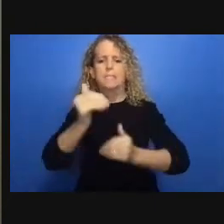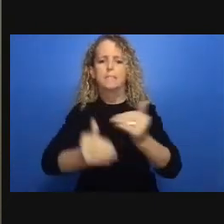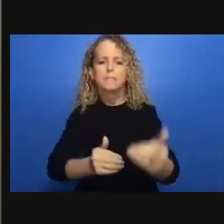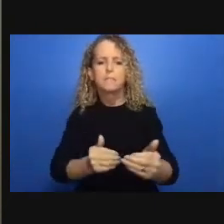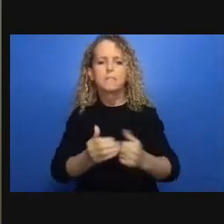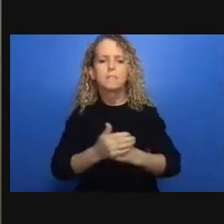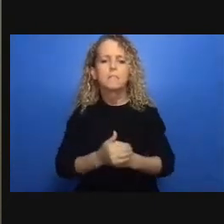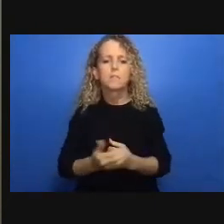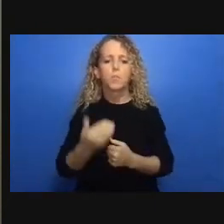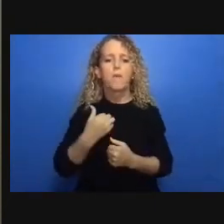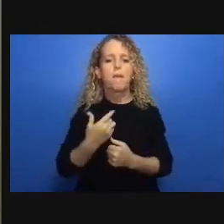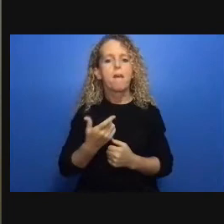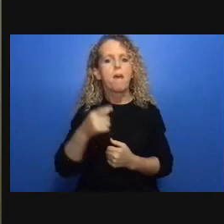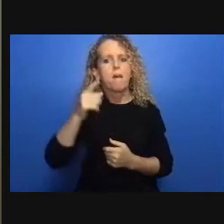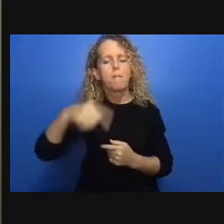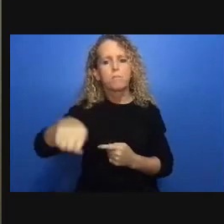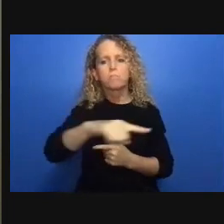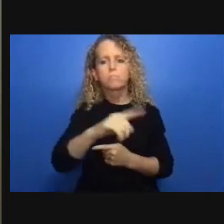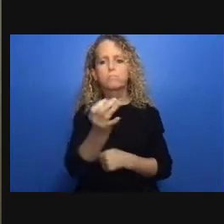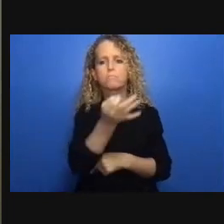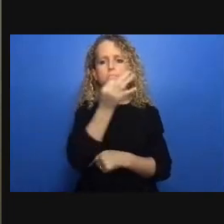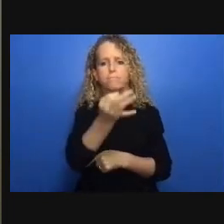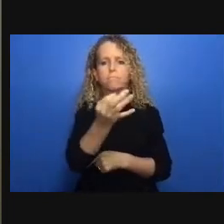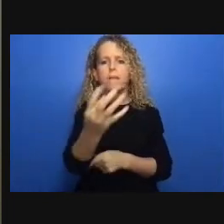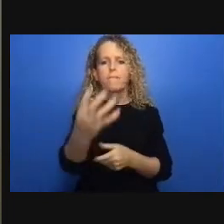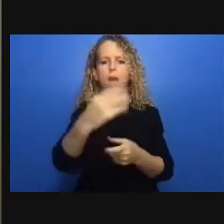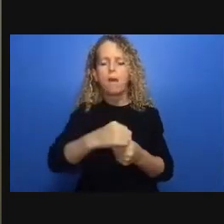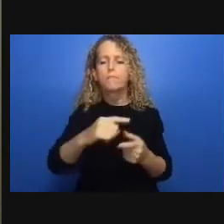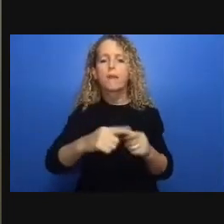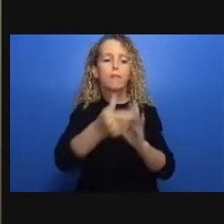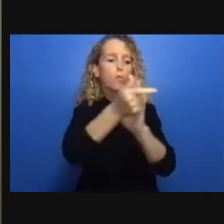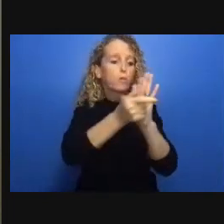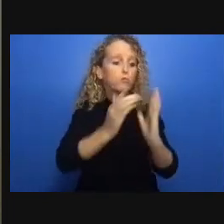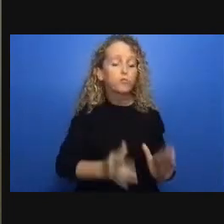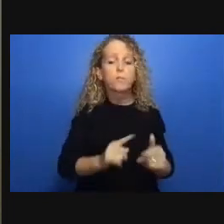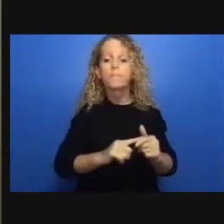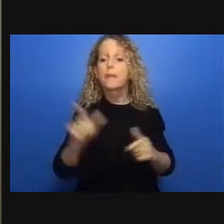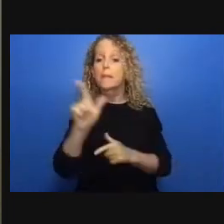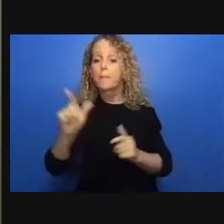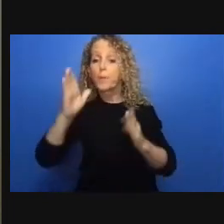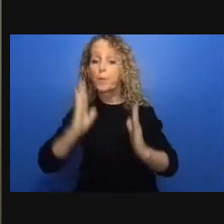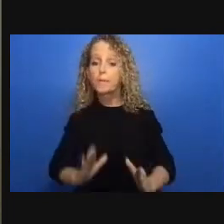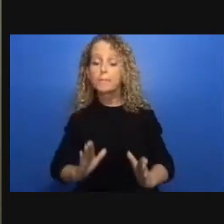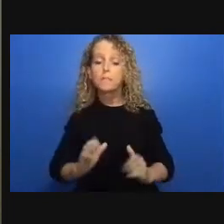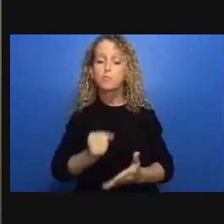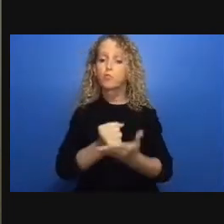migma friendship center was serving a lot of the indigenous individuals in the urban center in the